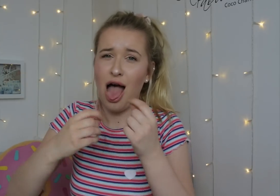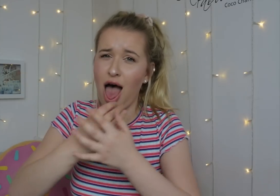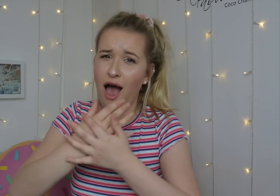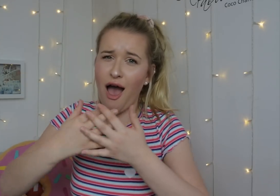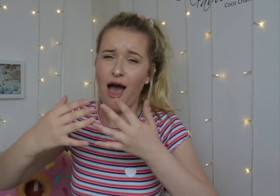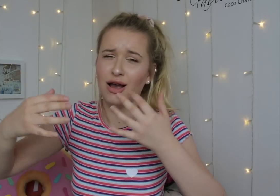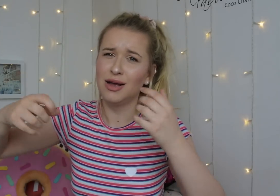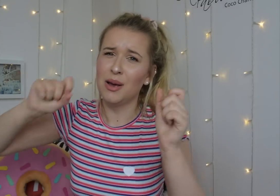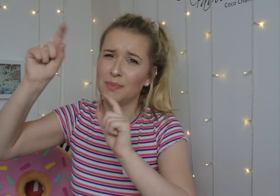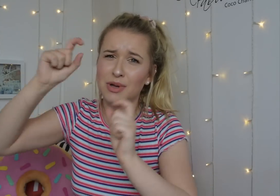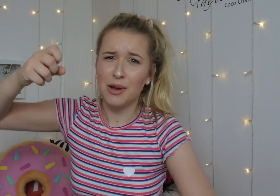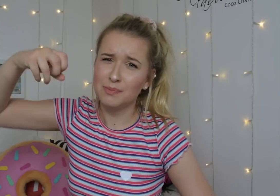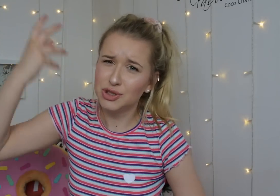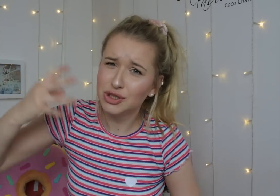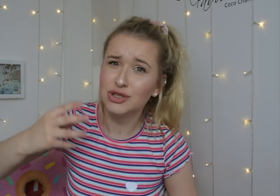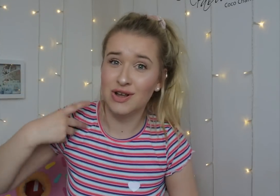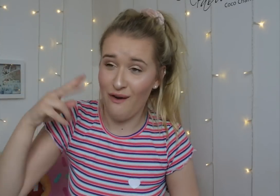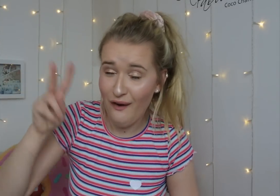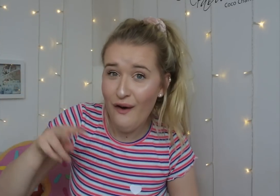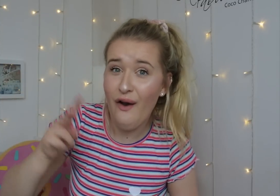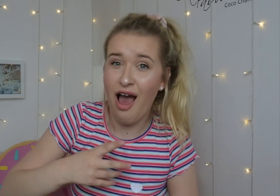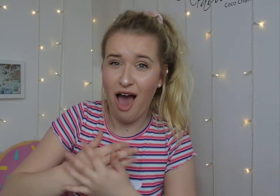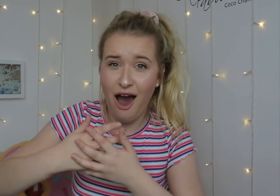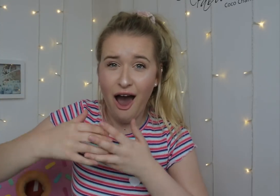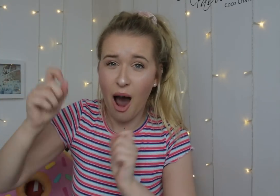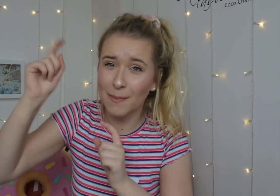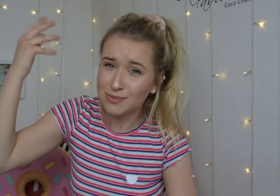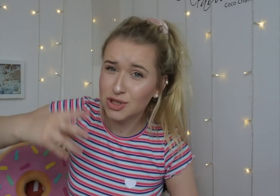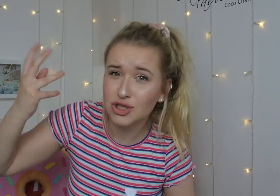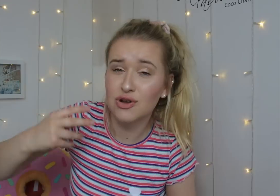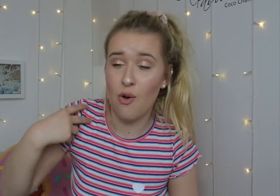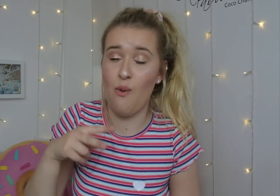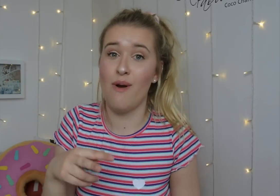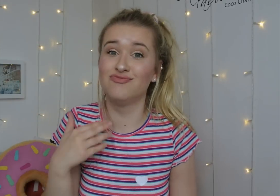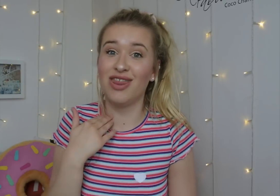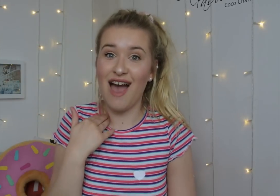and there were lots of comments,